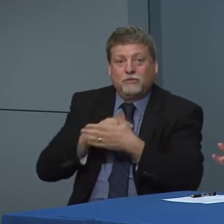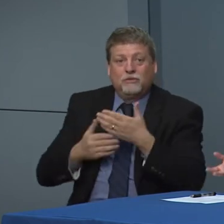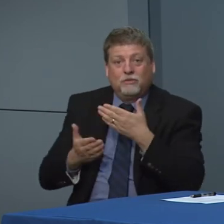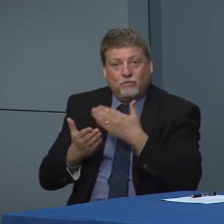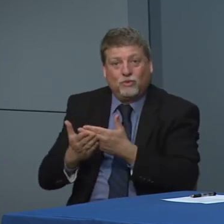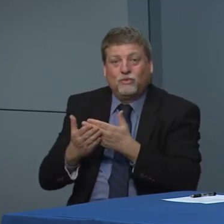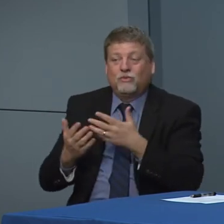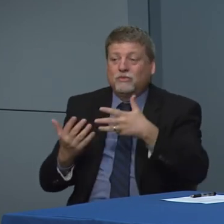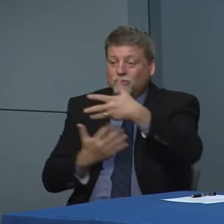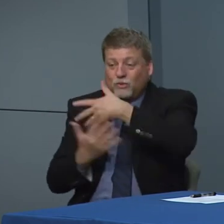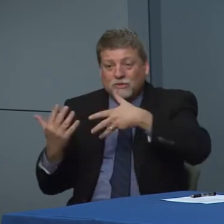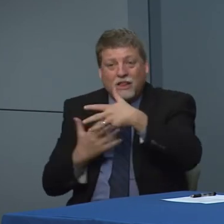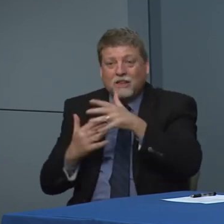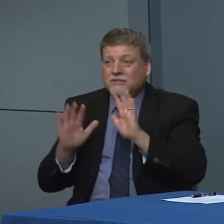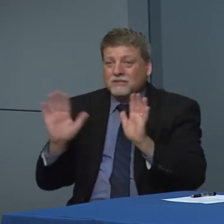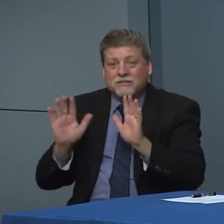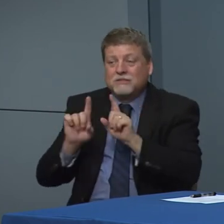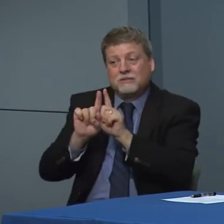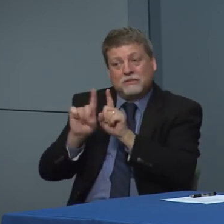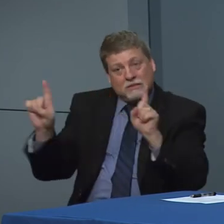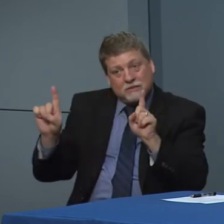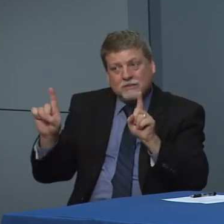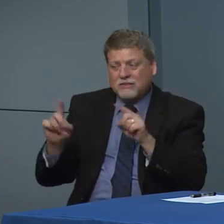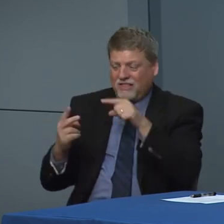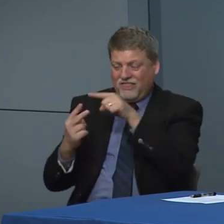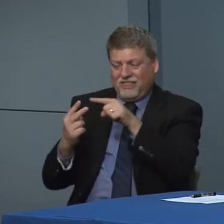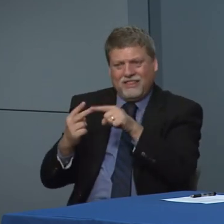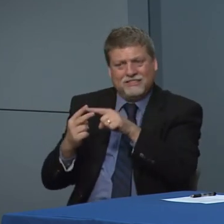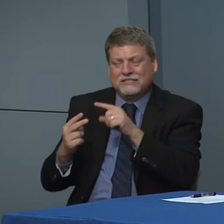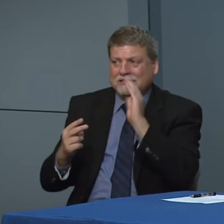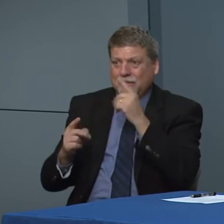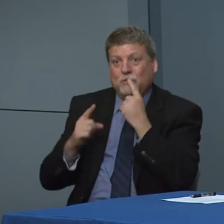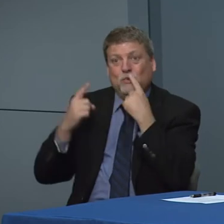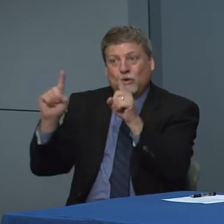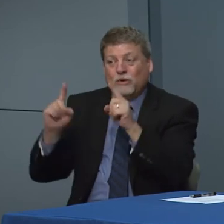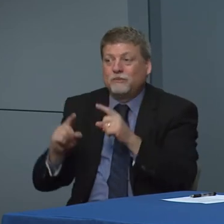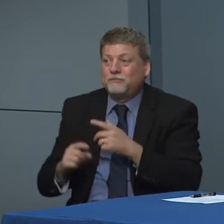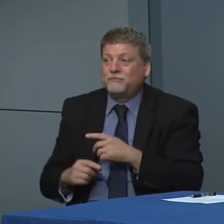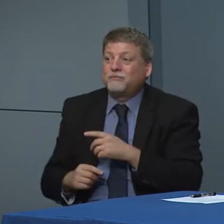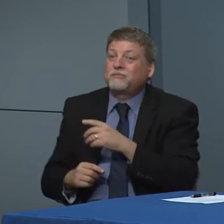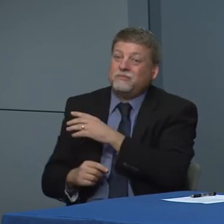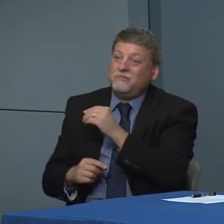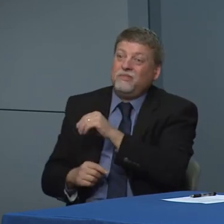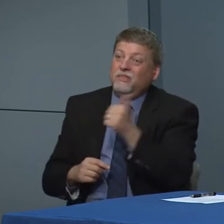We're trying to learn lessons from from places where seems to be working and we obviously want to avoid the negative